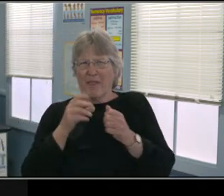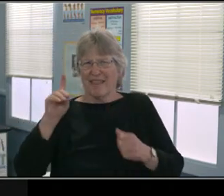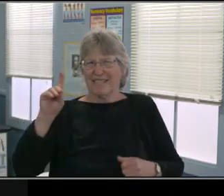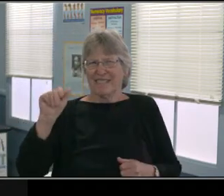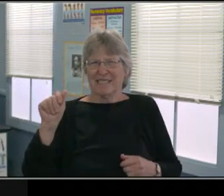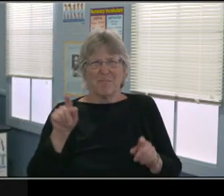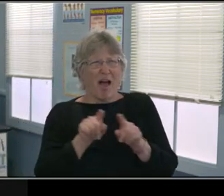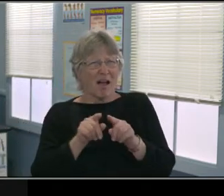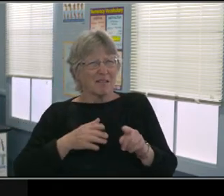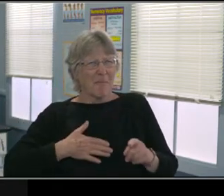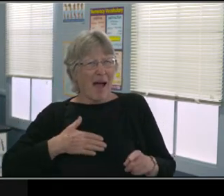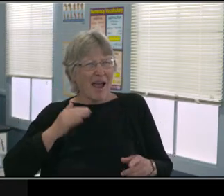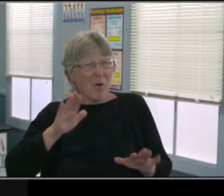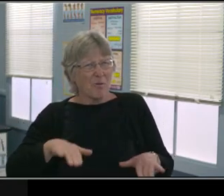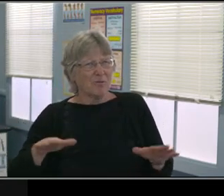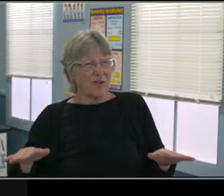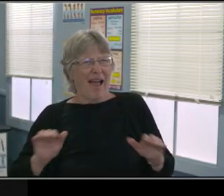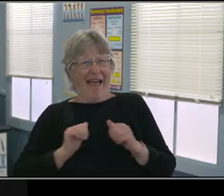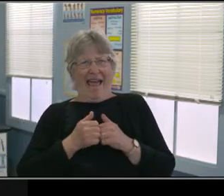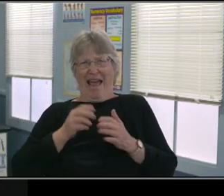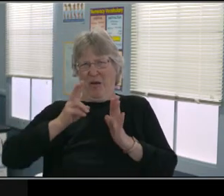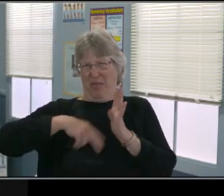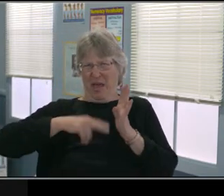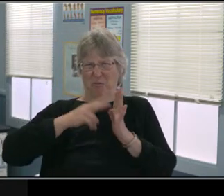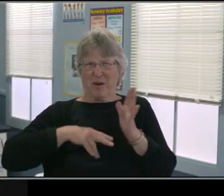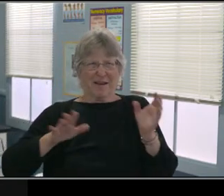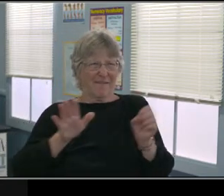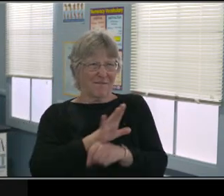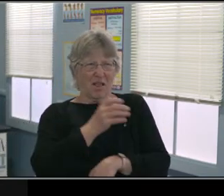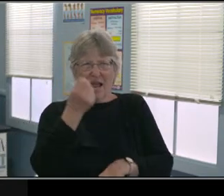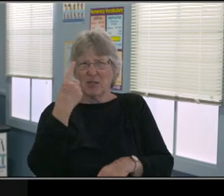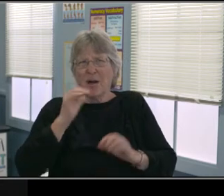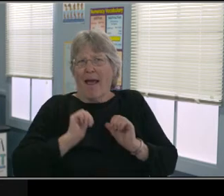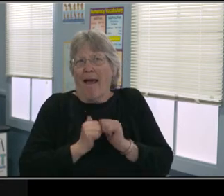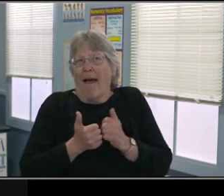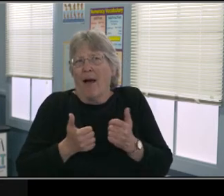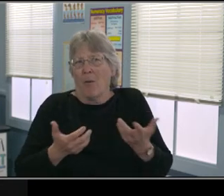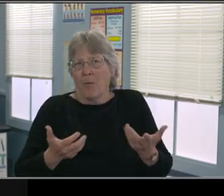if school doesn't happen for 10 days in a row. If we look to the green section,